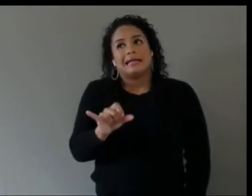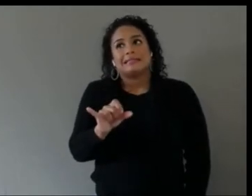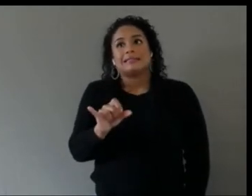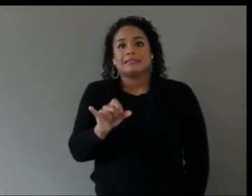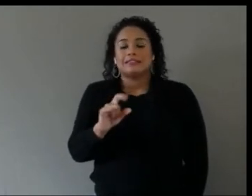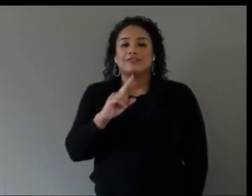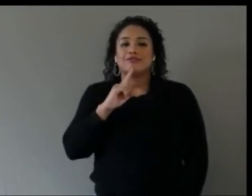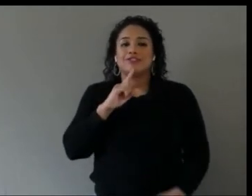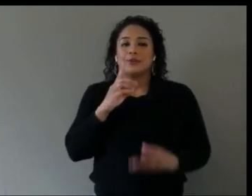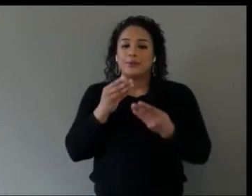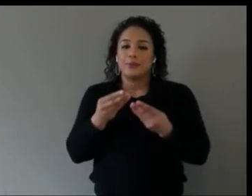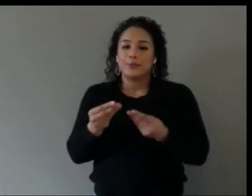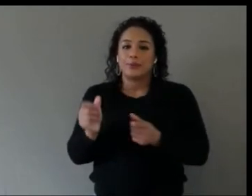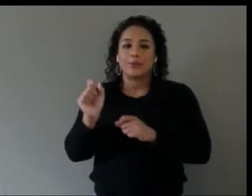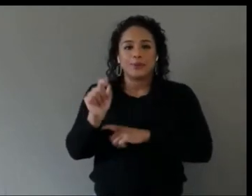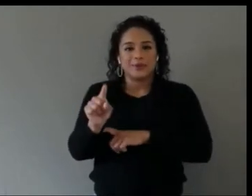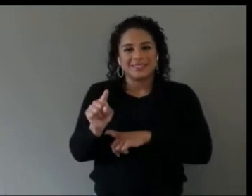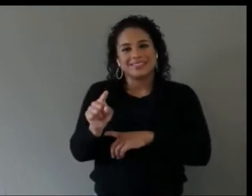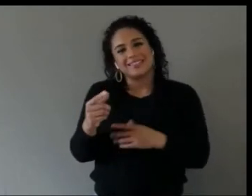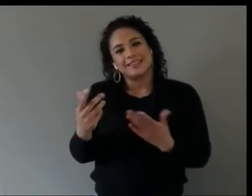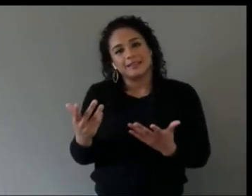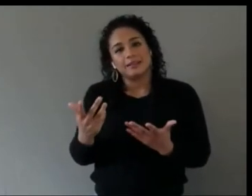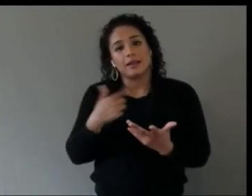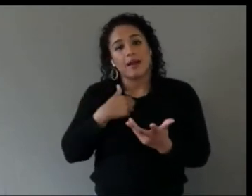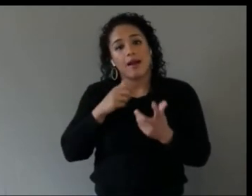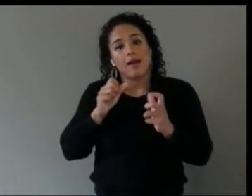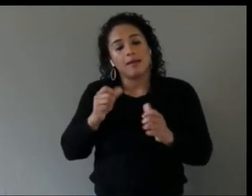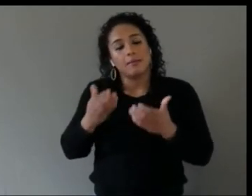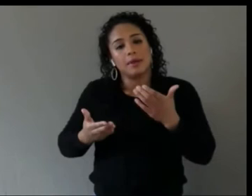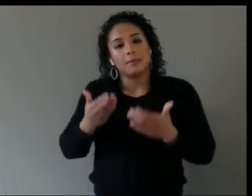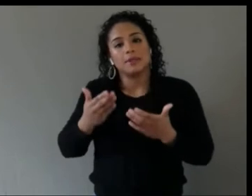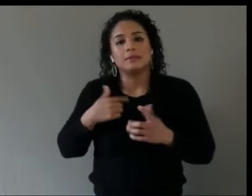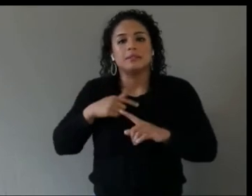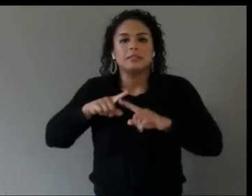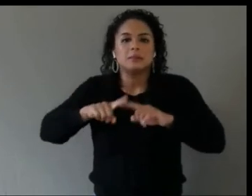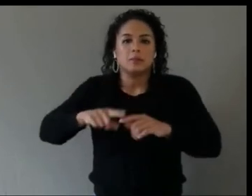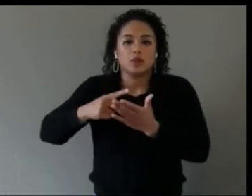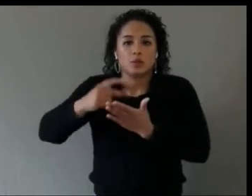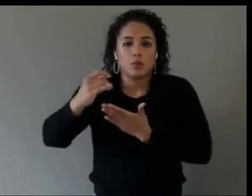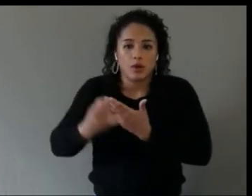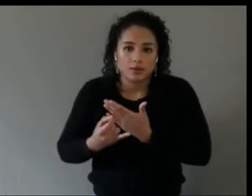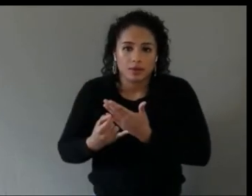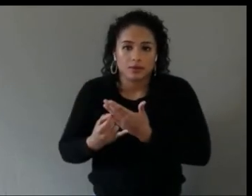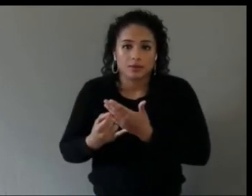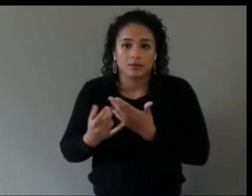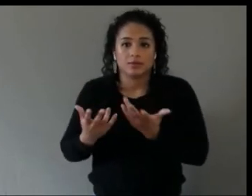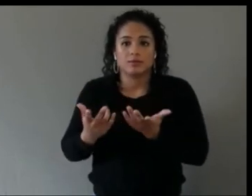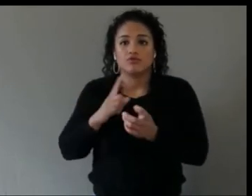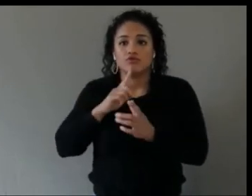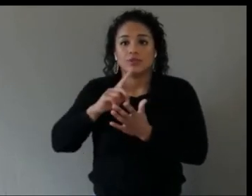I can probably -- it depends on the project, like depends on what your role is on the project